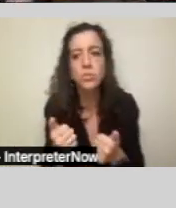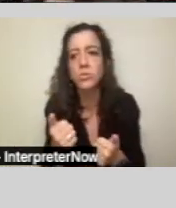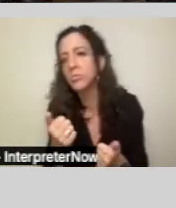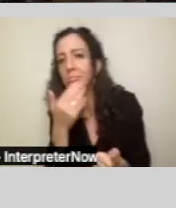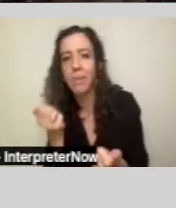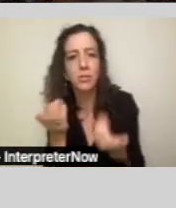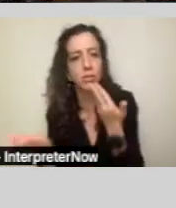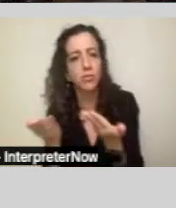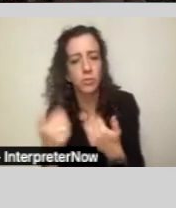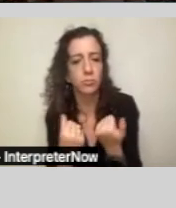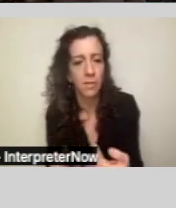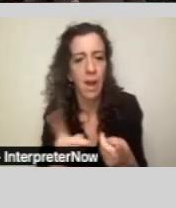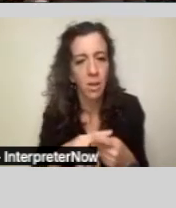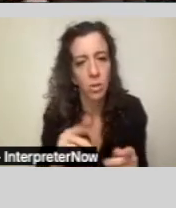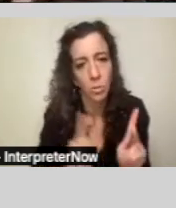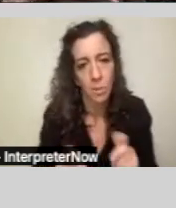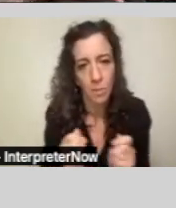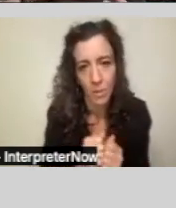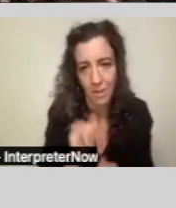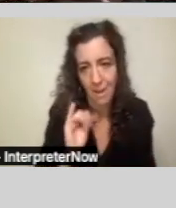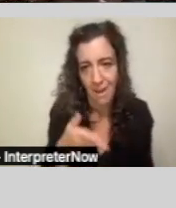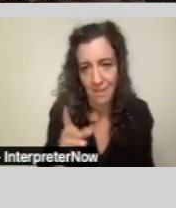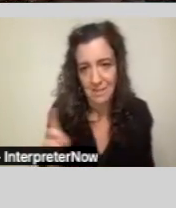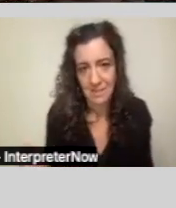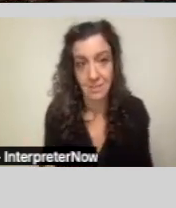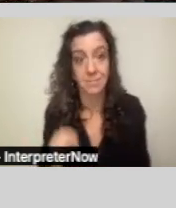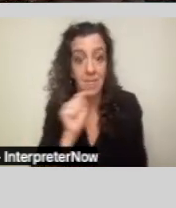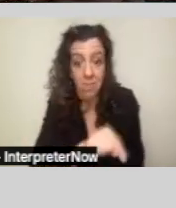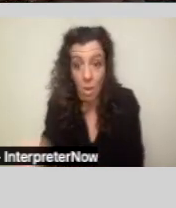And then regional centers, in turn, contract with different agencies or individuals to